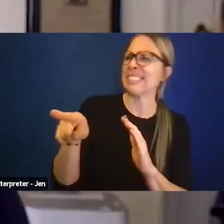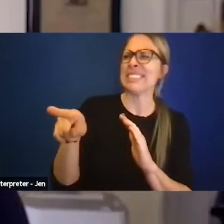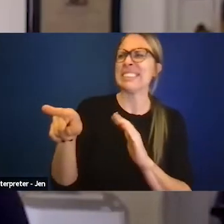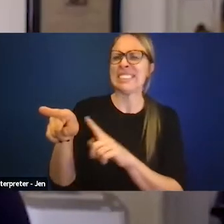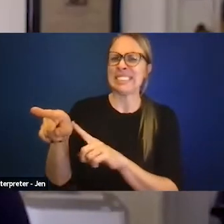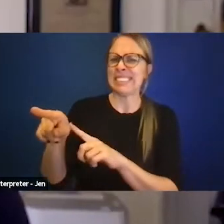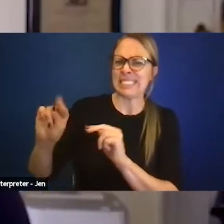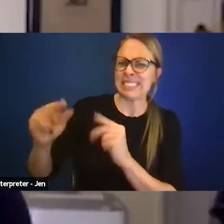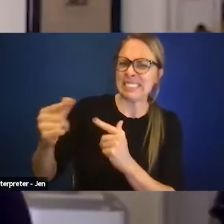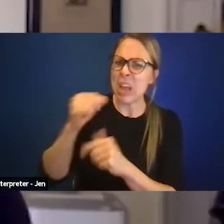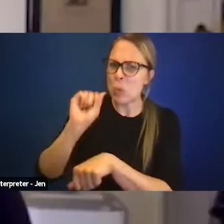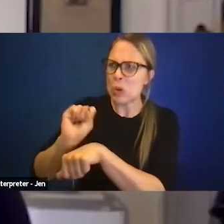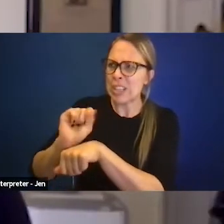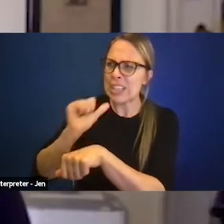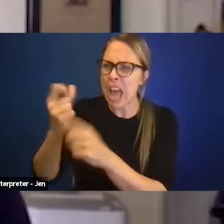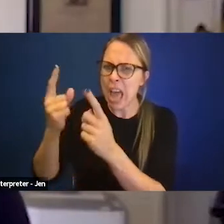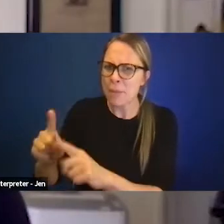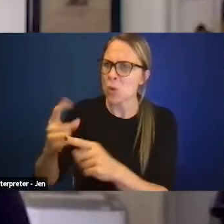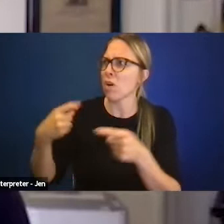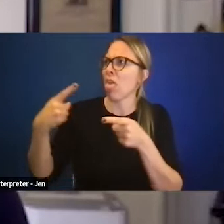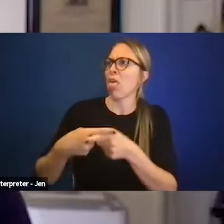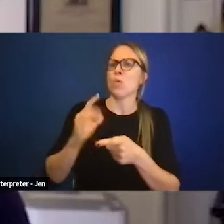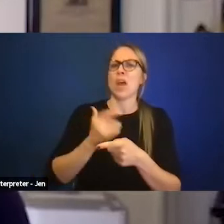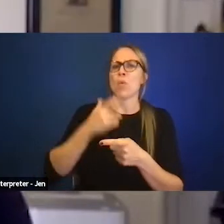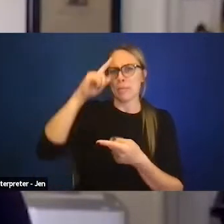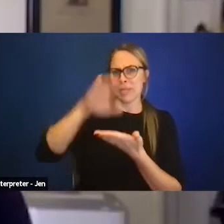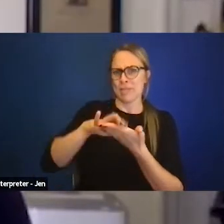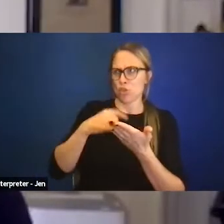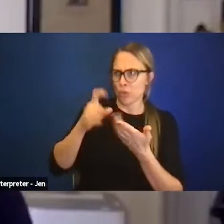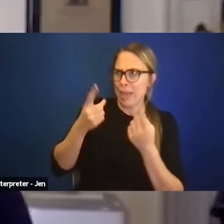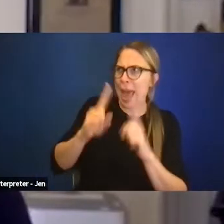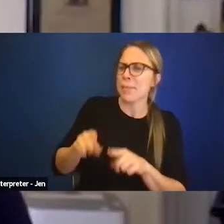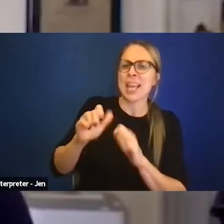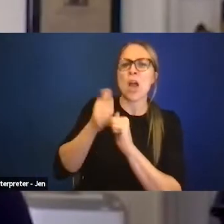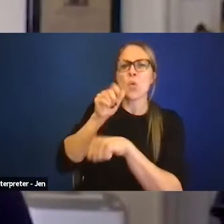that are contrary to what we believe should be happening? So I think "awareness",